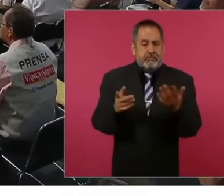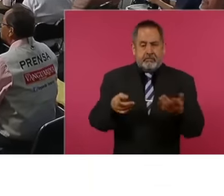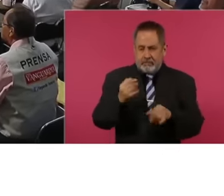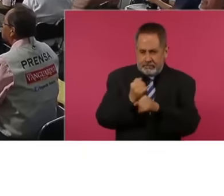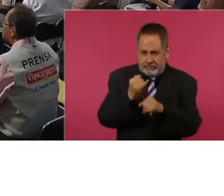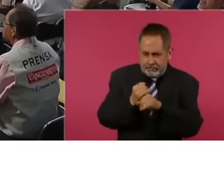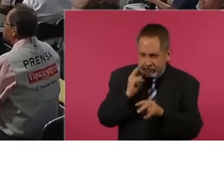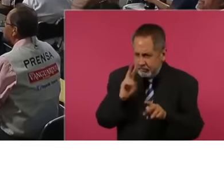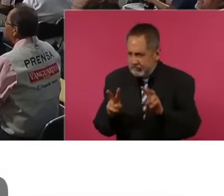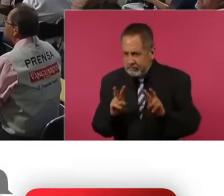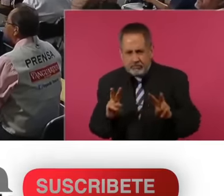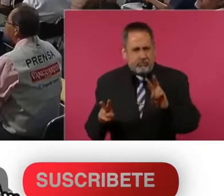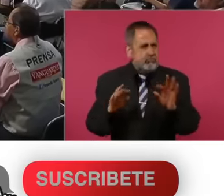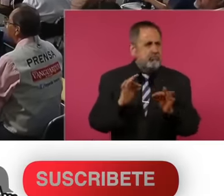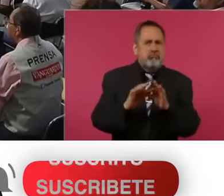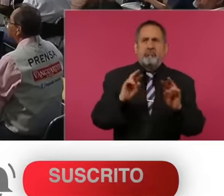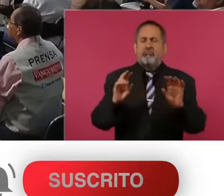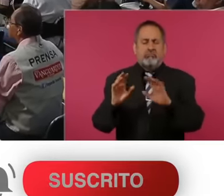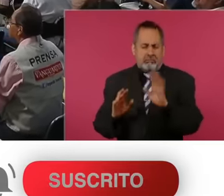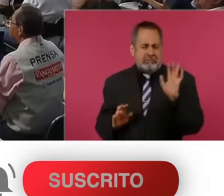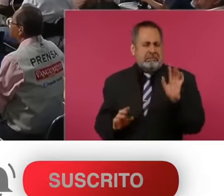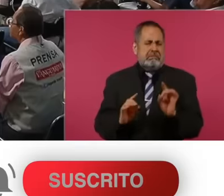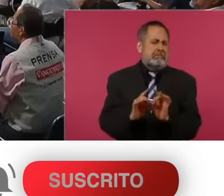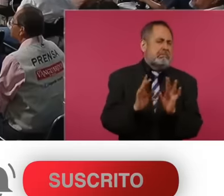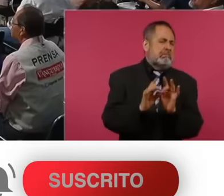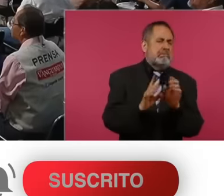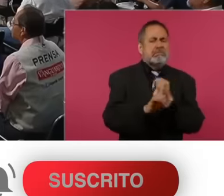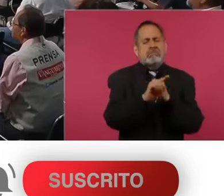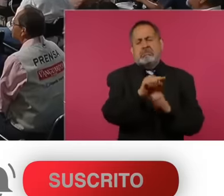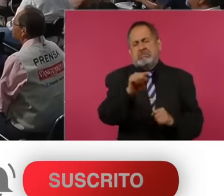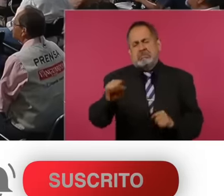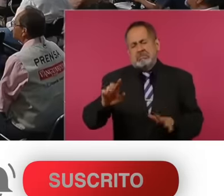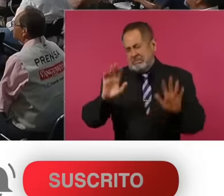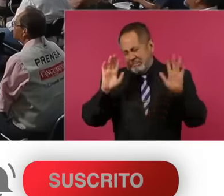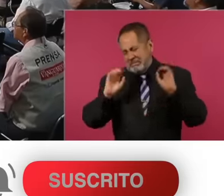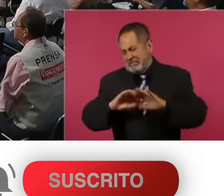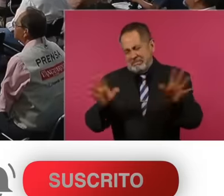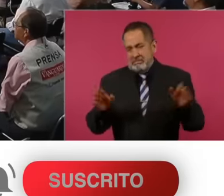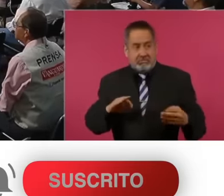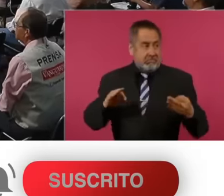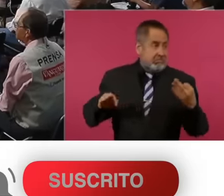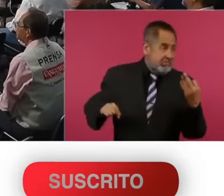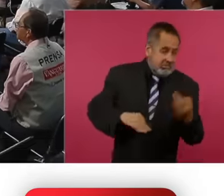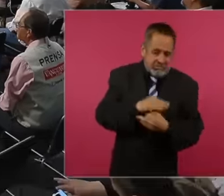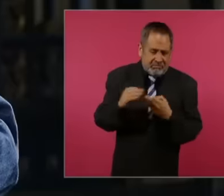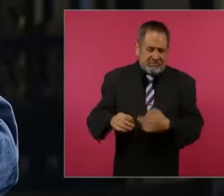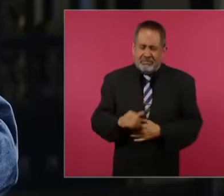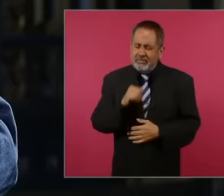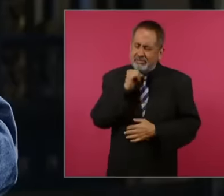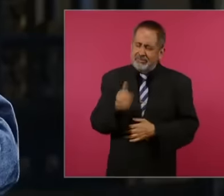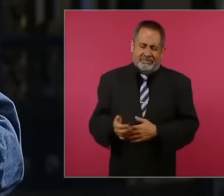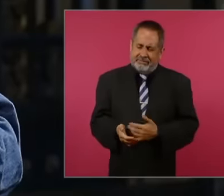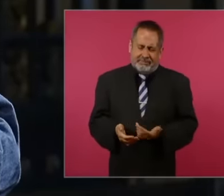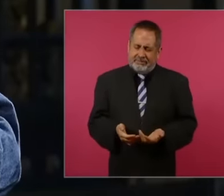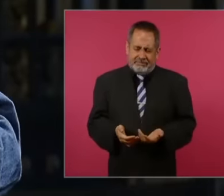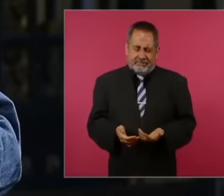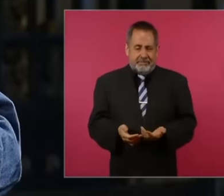They realized that there were problems in some boxes but it was not in all of them, really here it can be